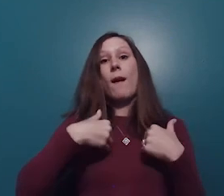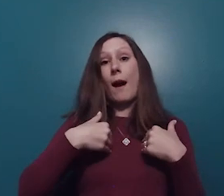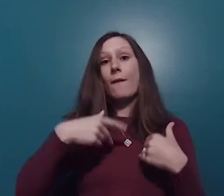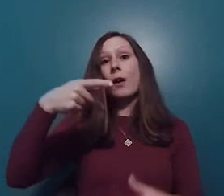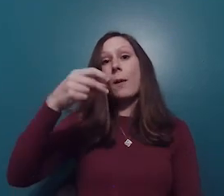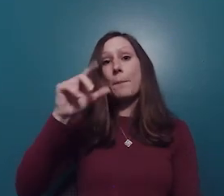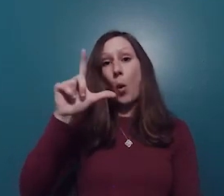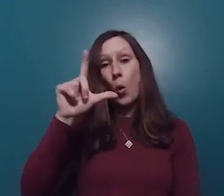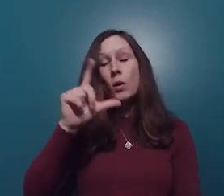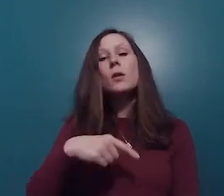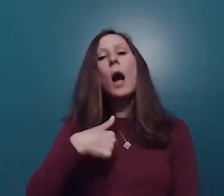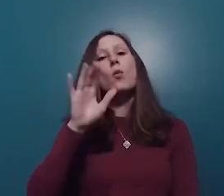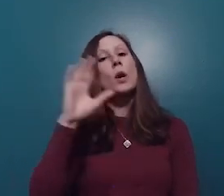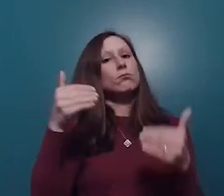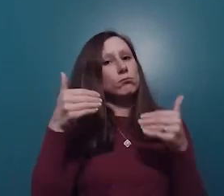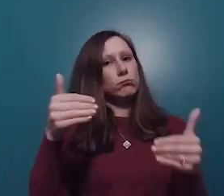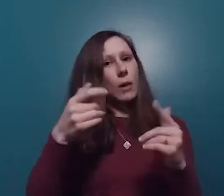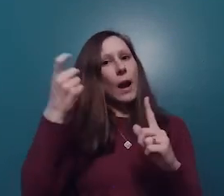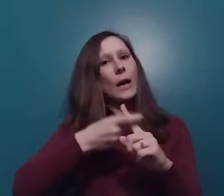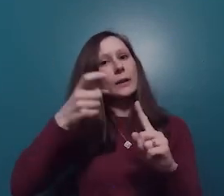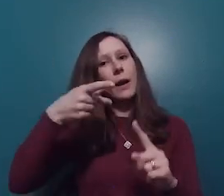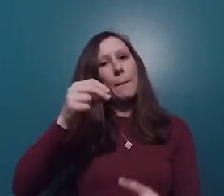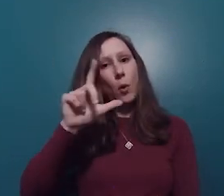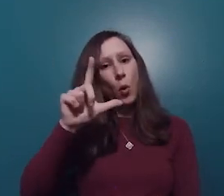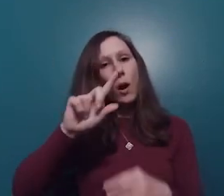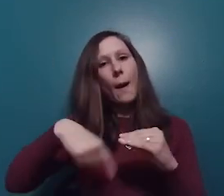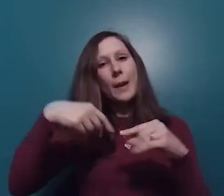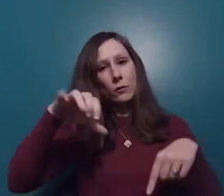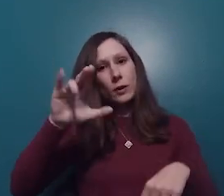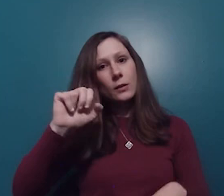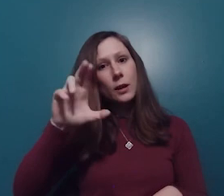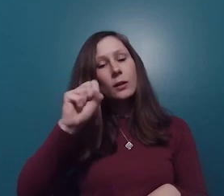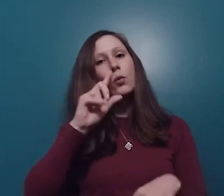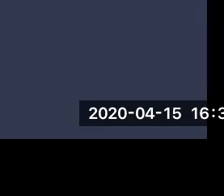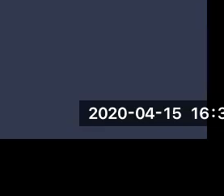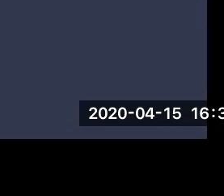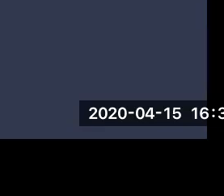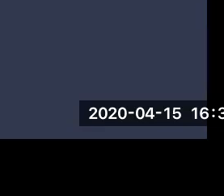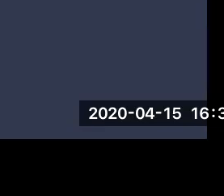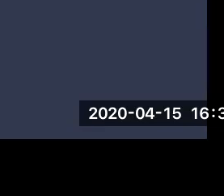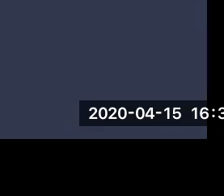So now we have a poll. So I'm going to activate this poll about the census and it should pop up on your screen.